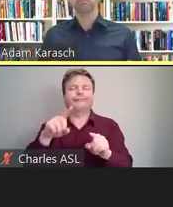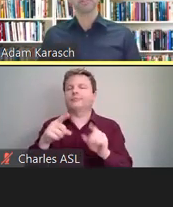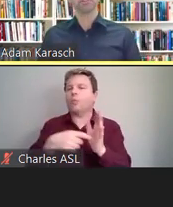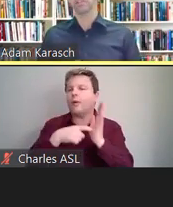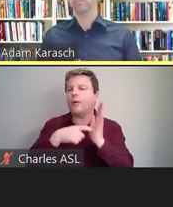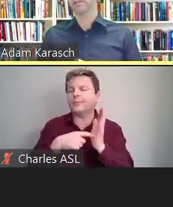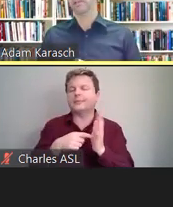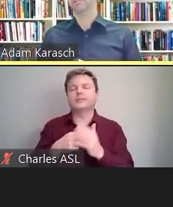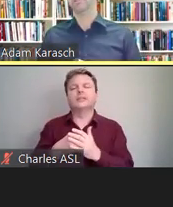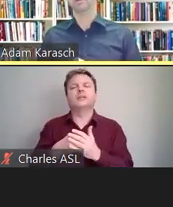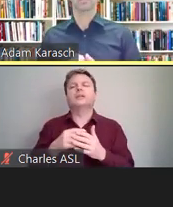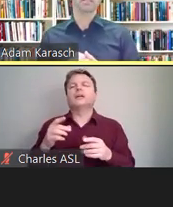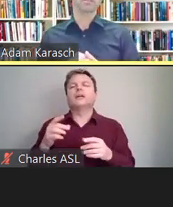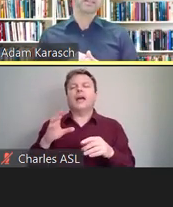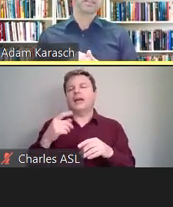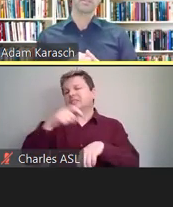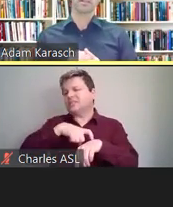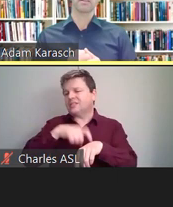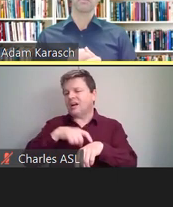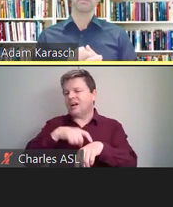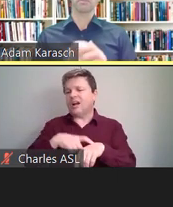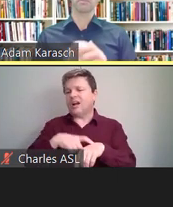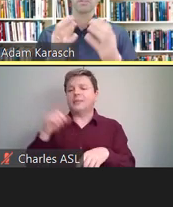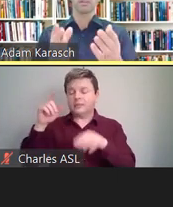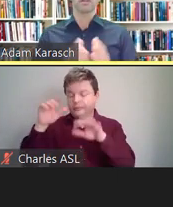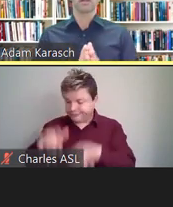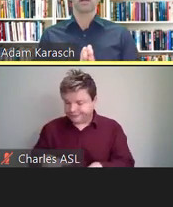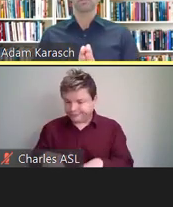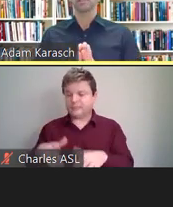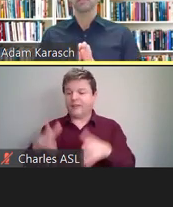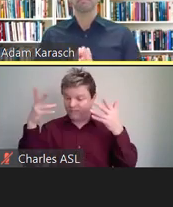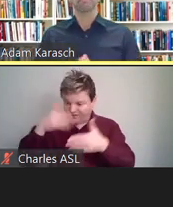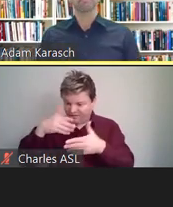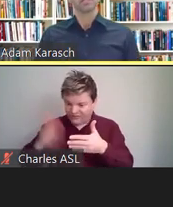It's really dependent on the independent needs of who needs them.